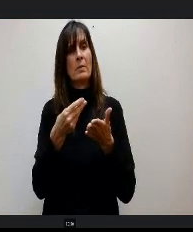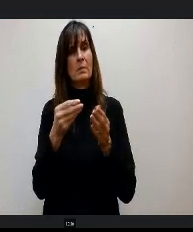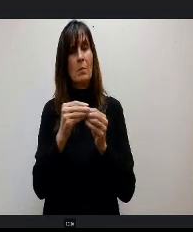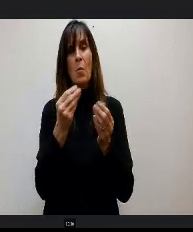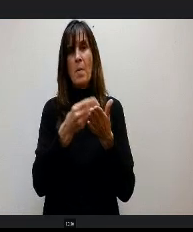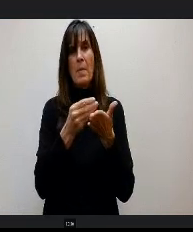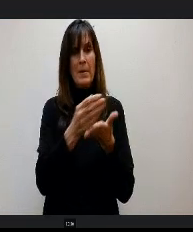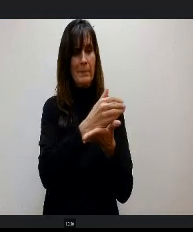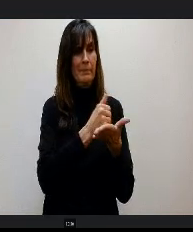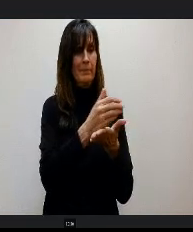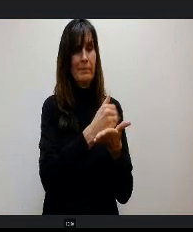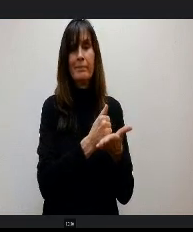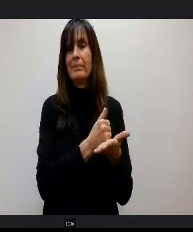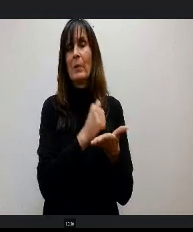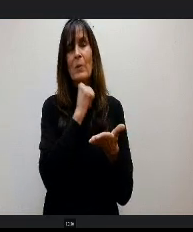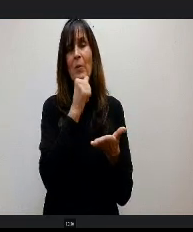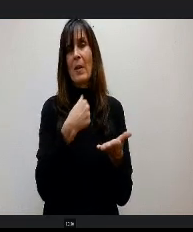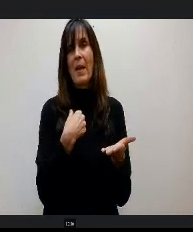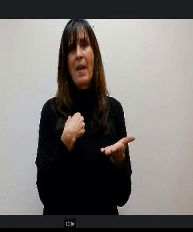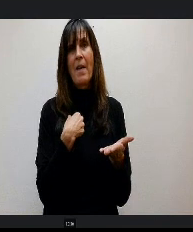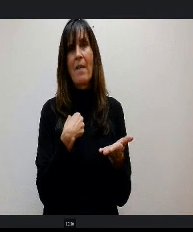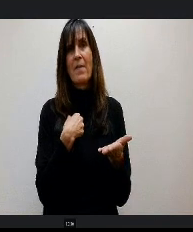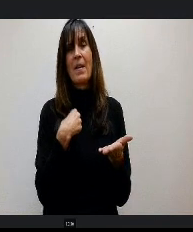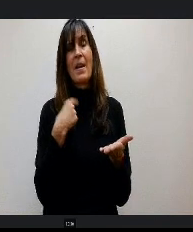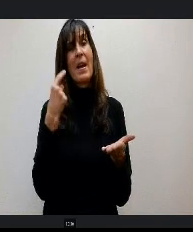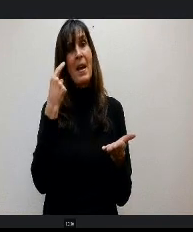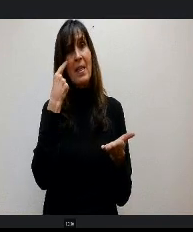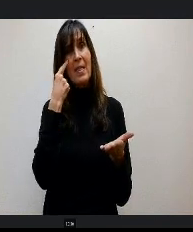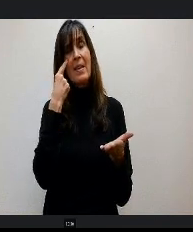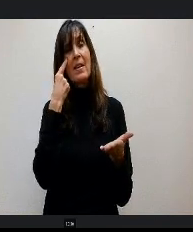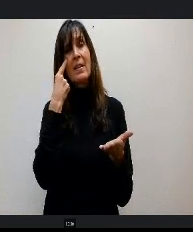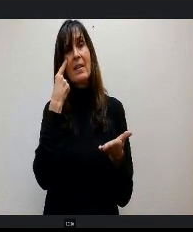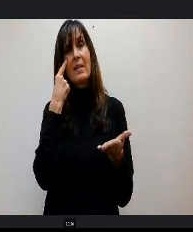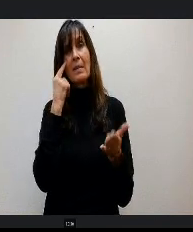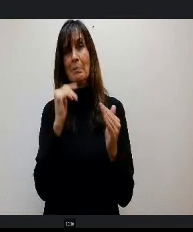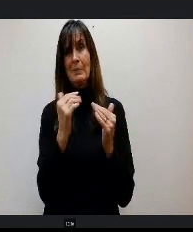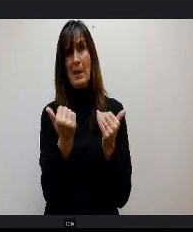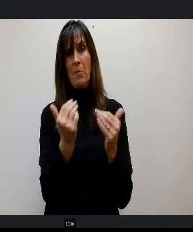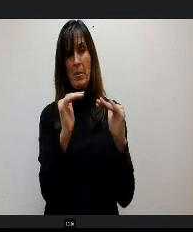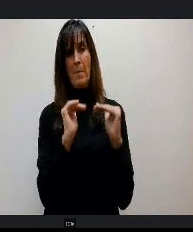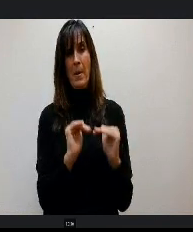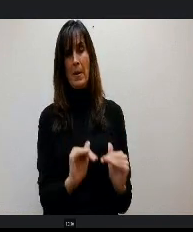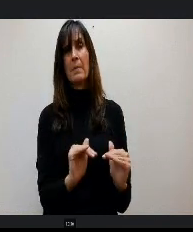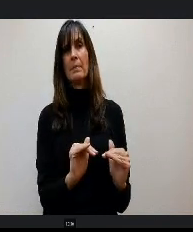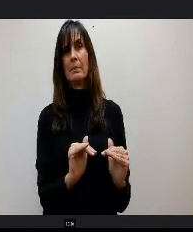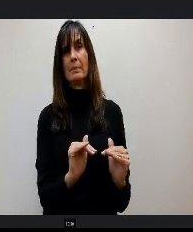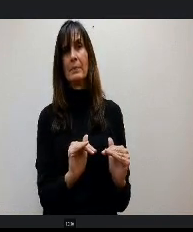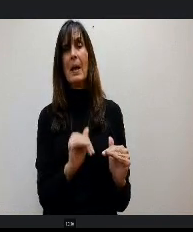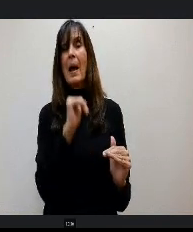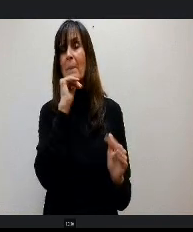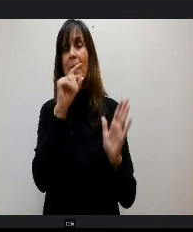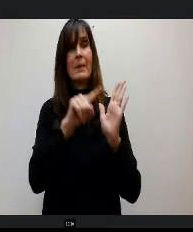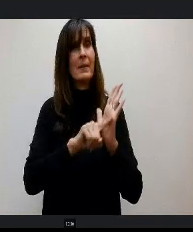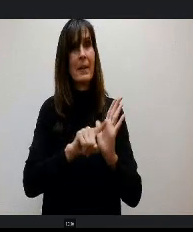I think that we're floor funded now, meaning we're at the bottom. I'm not trying to be negative, but I don't see a